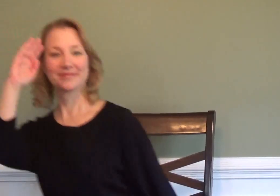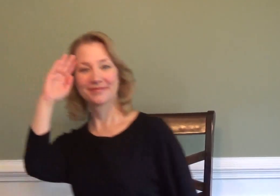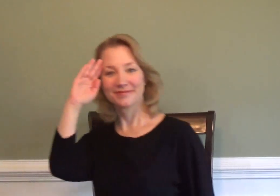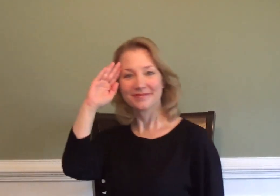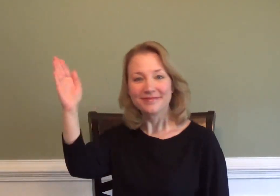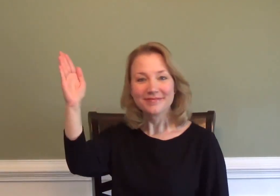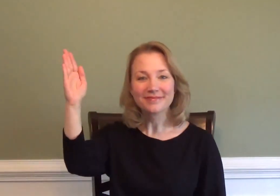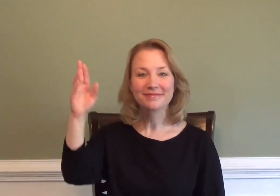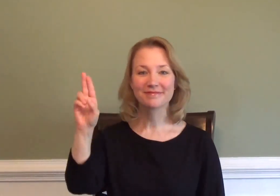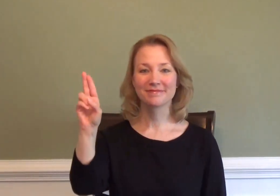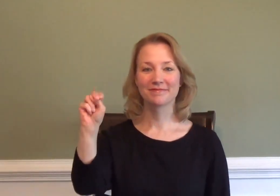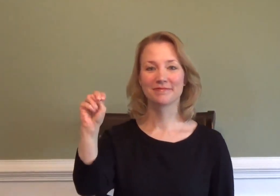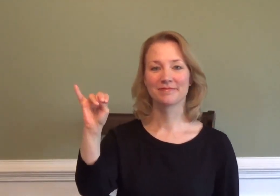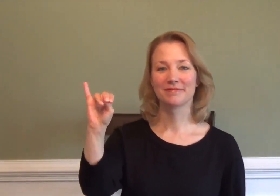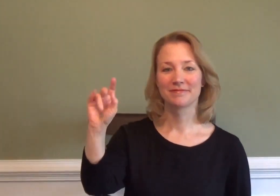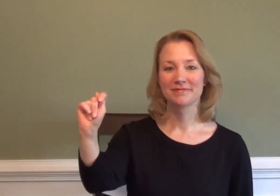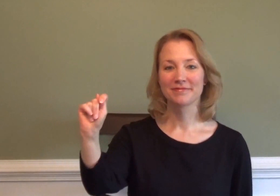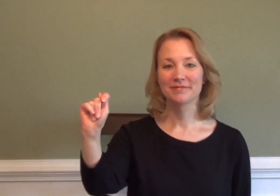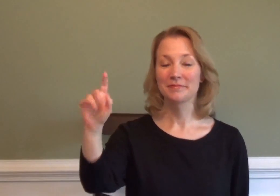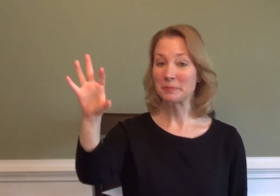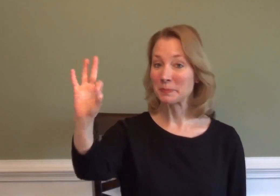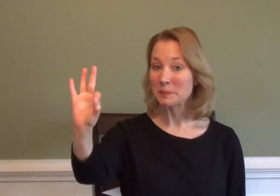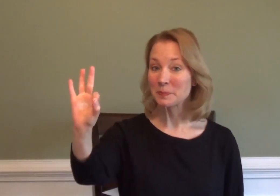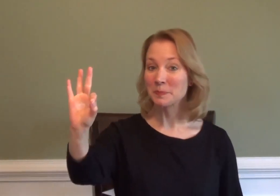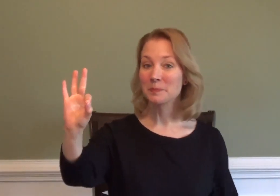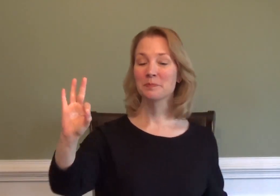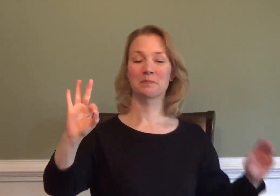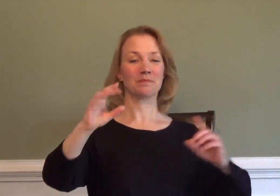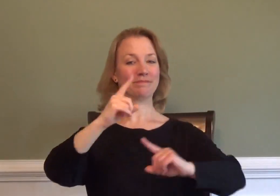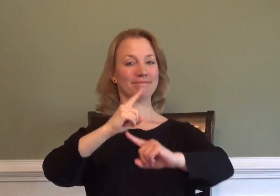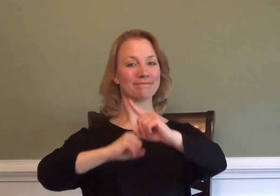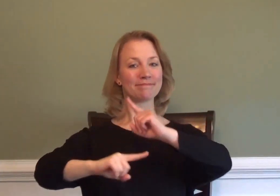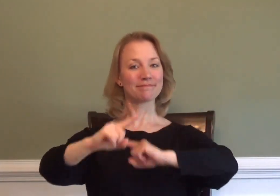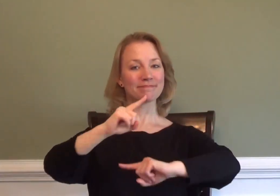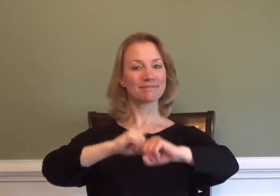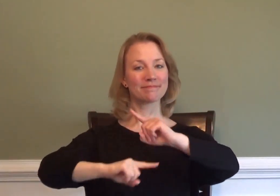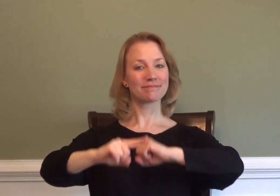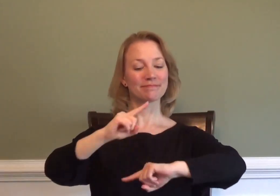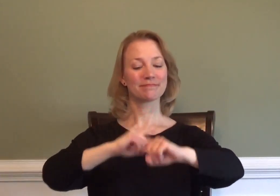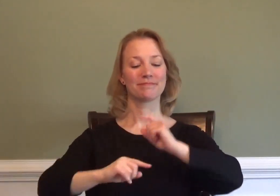HELLO UNIT 9 SIGNS